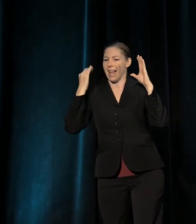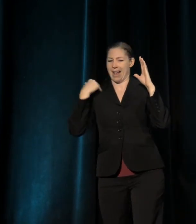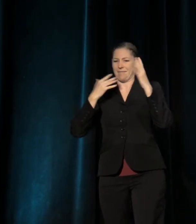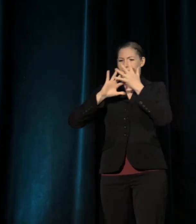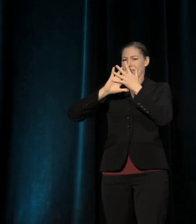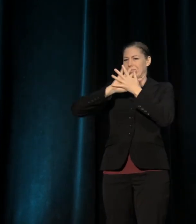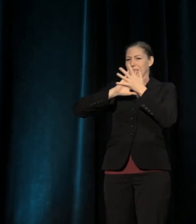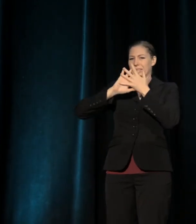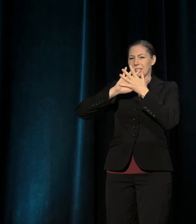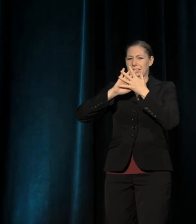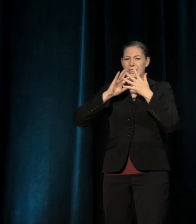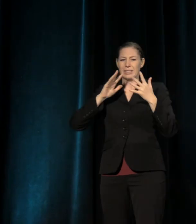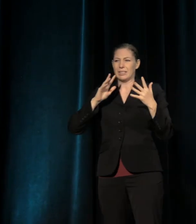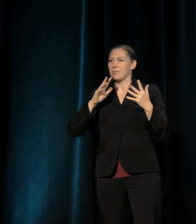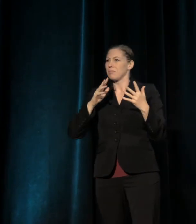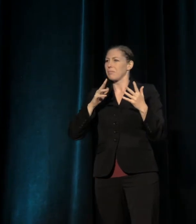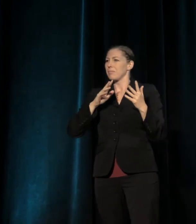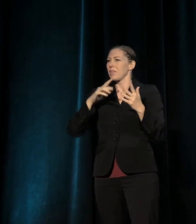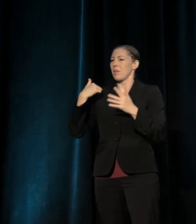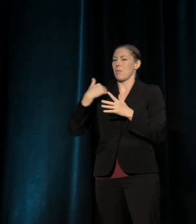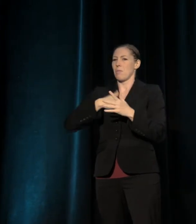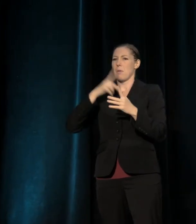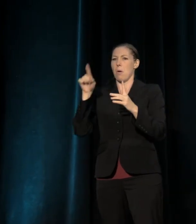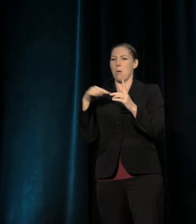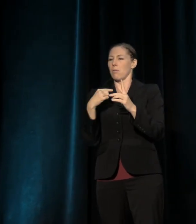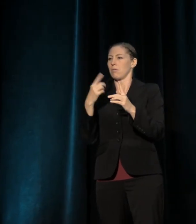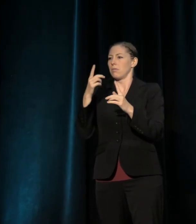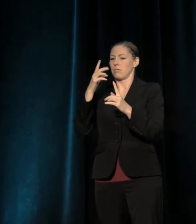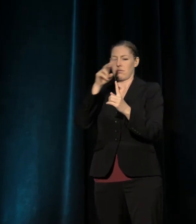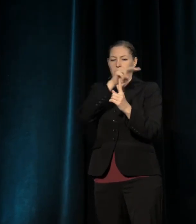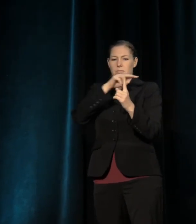and only instead see our surroundings, ourselves,